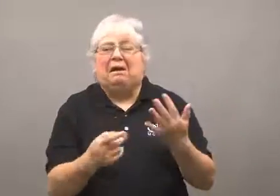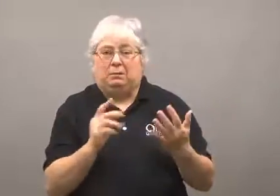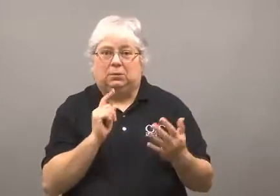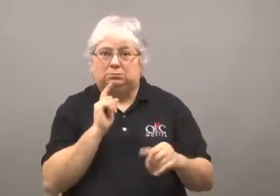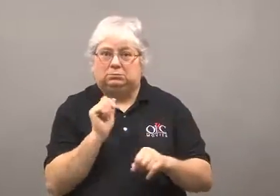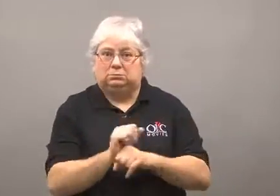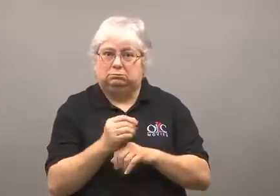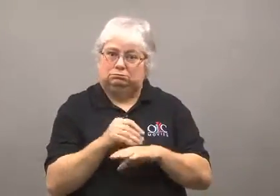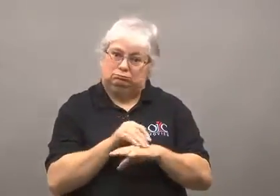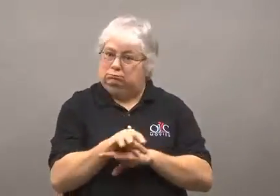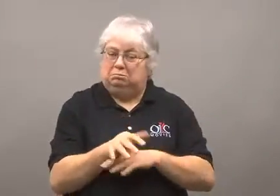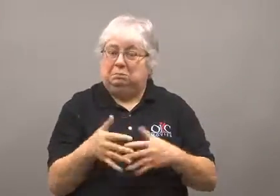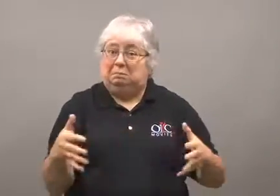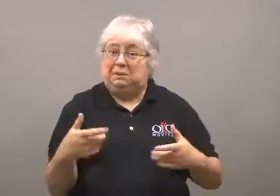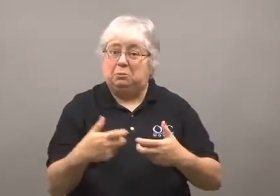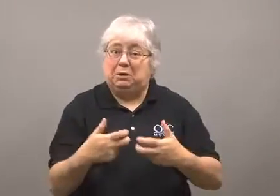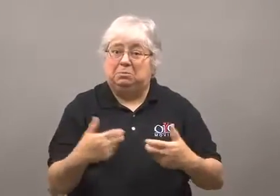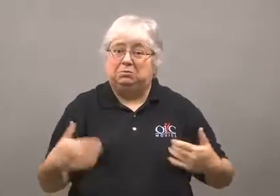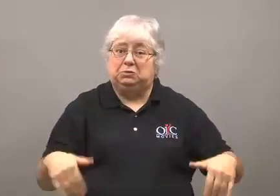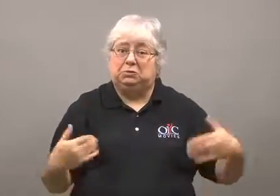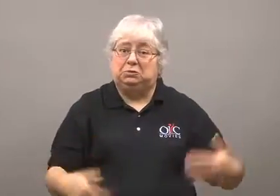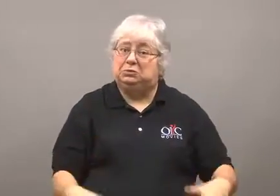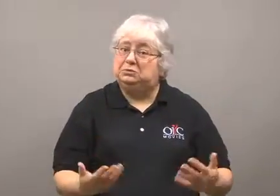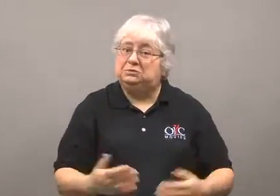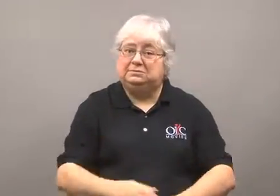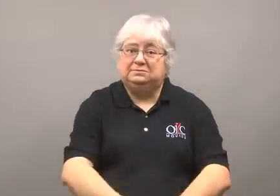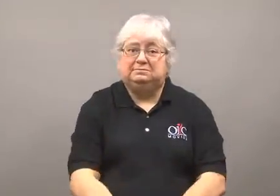and now it is a big problem!